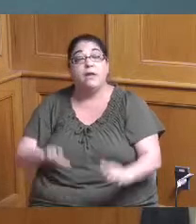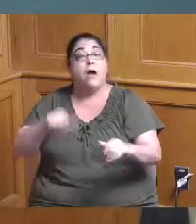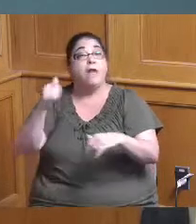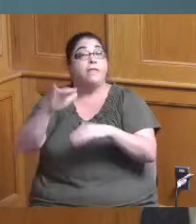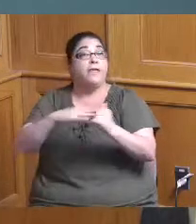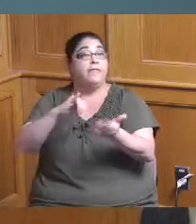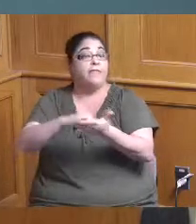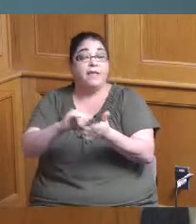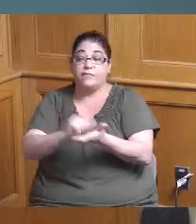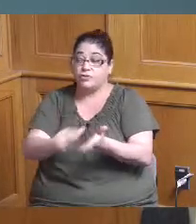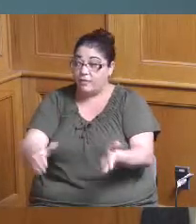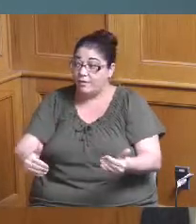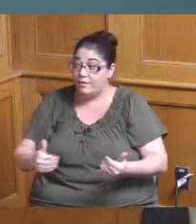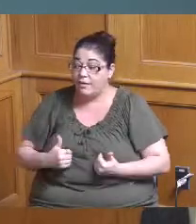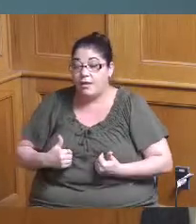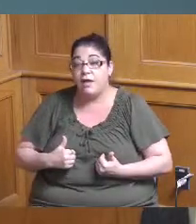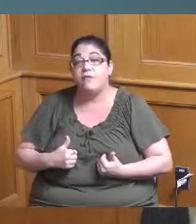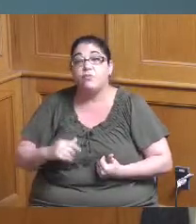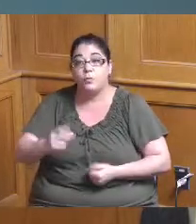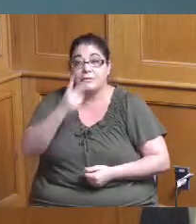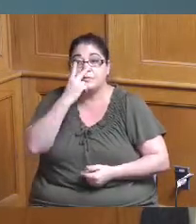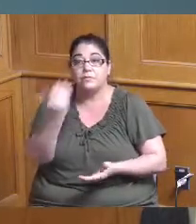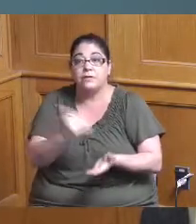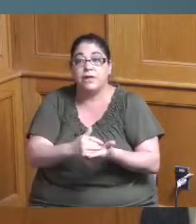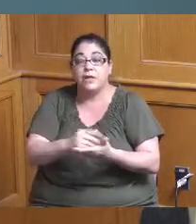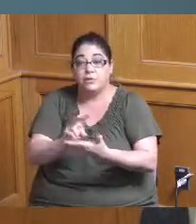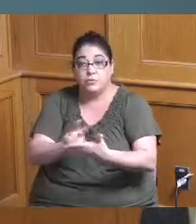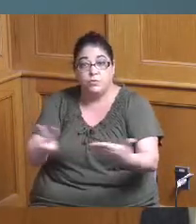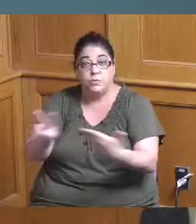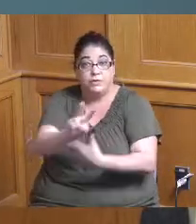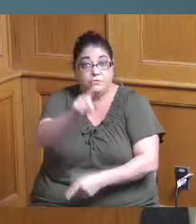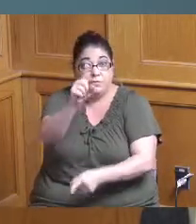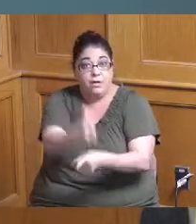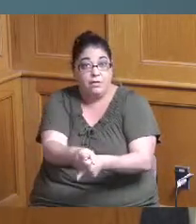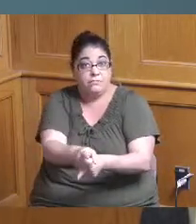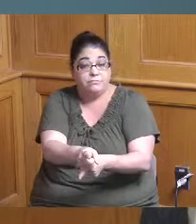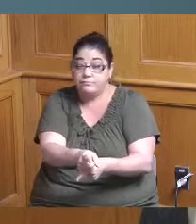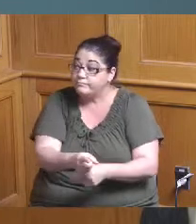all I have and so we'll be seeing you in two two weeks right okay yes I will be back in two weeks